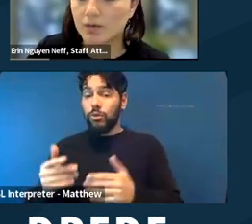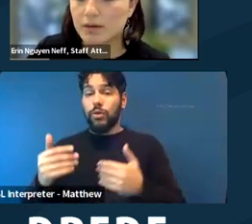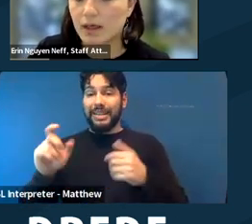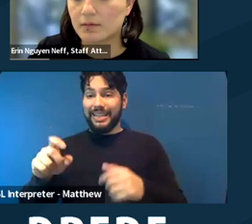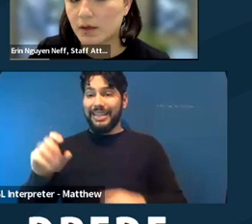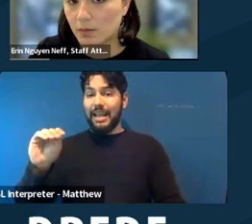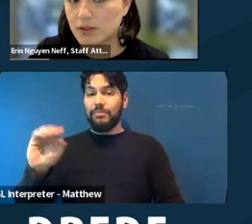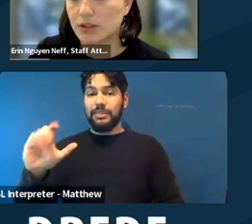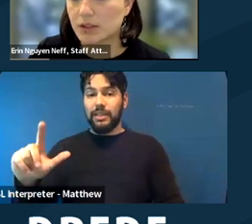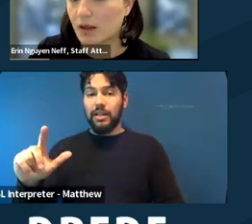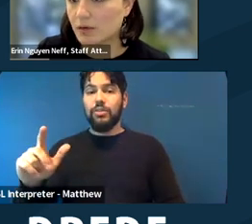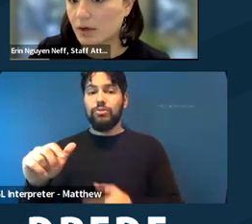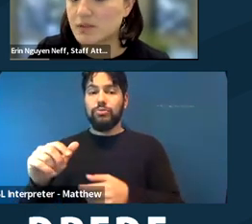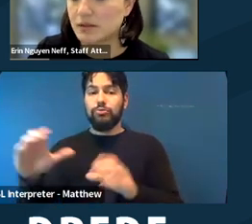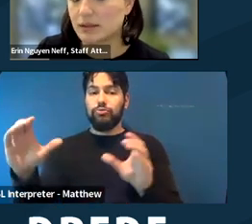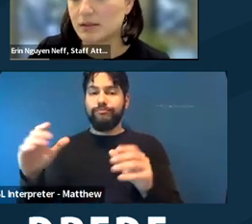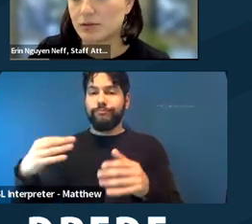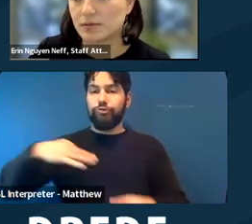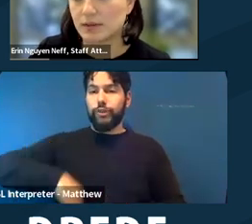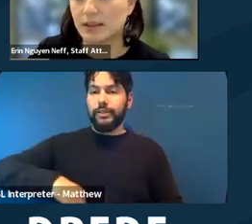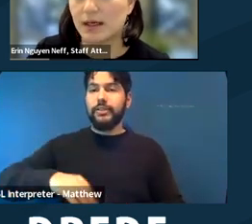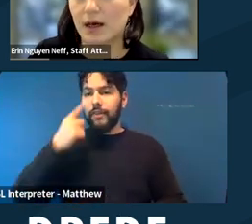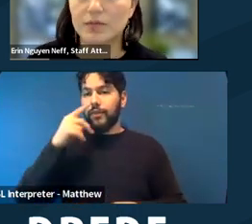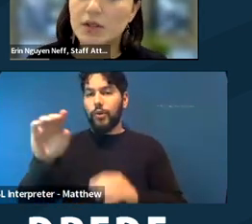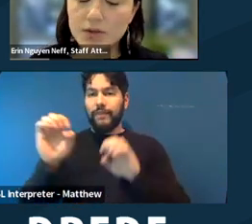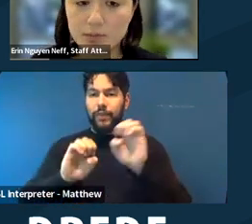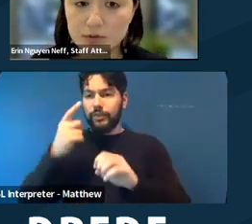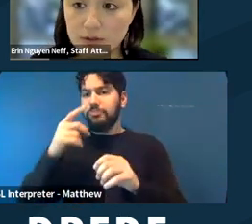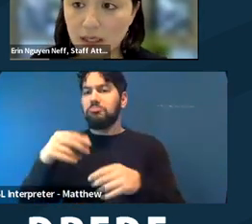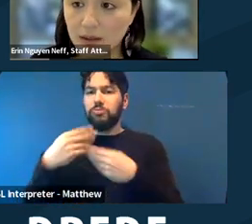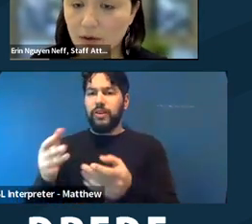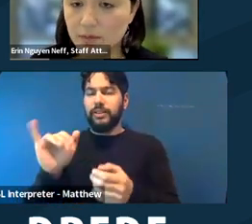with an evaluation and your MCLE certificate. Thank you all very much for your time. I hope this